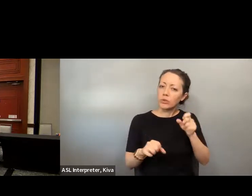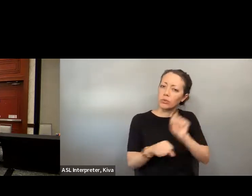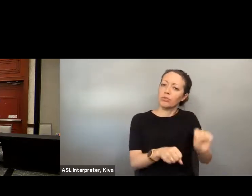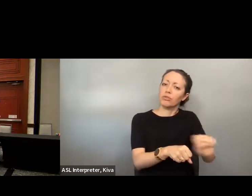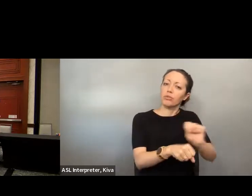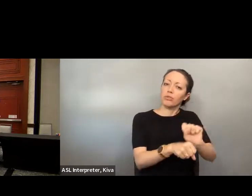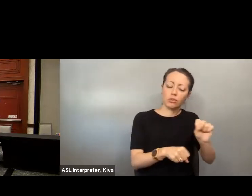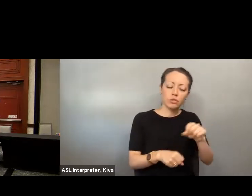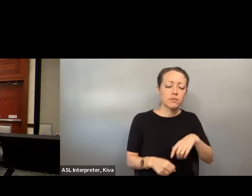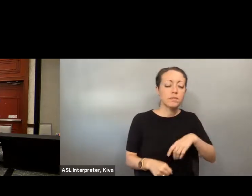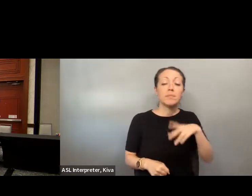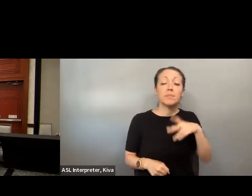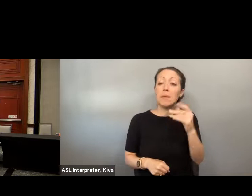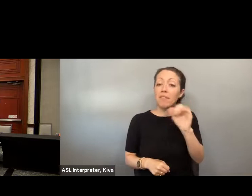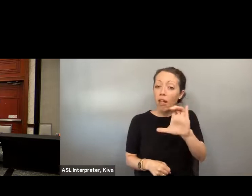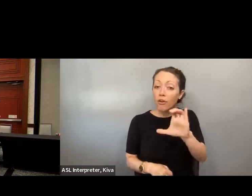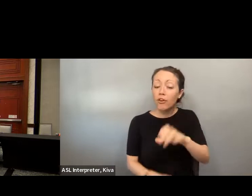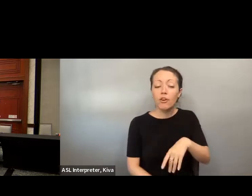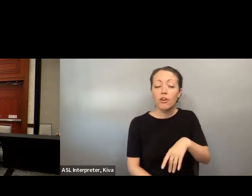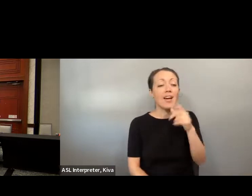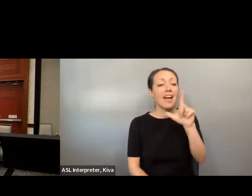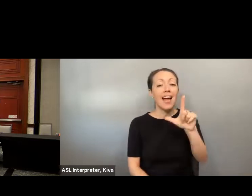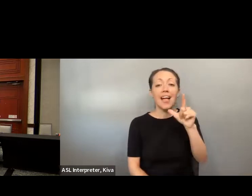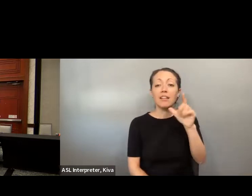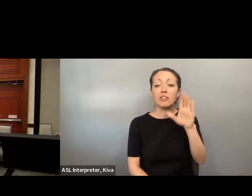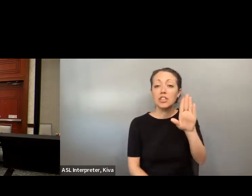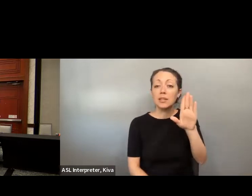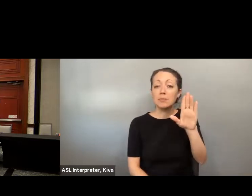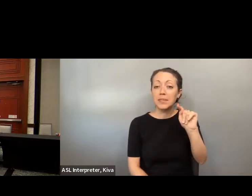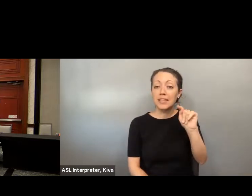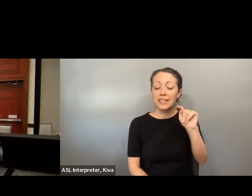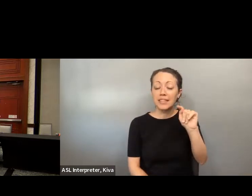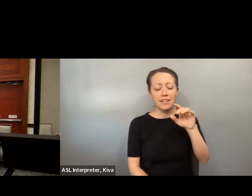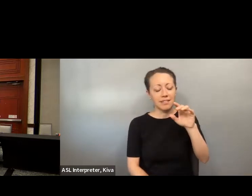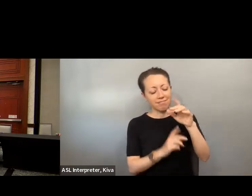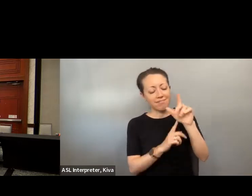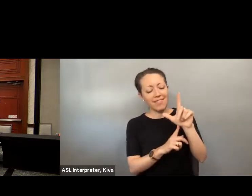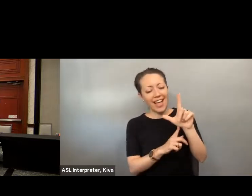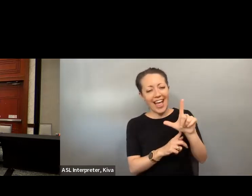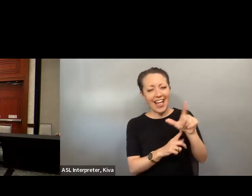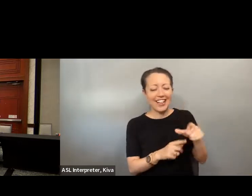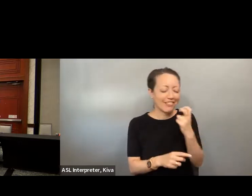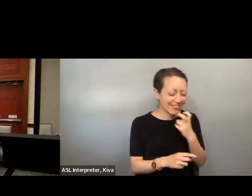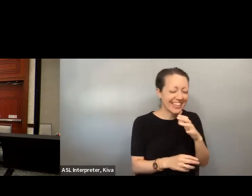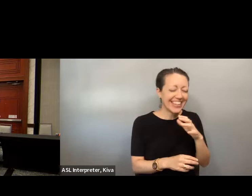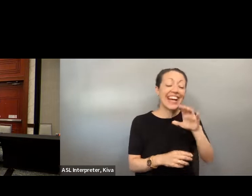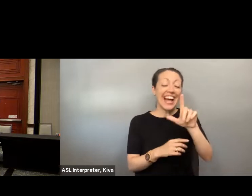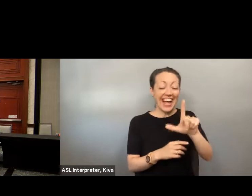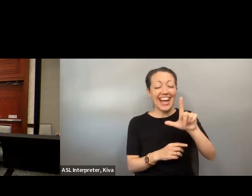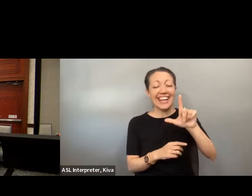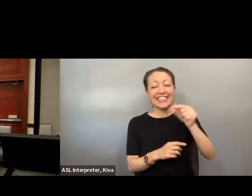just pointed out running for office. However, there continues to be a lot of systemic barriers, including ableism and other challenges to people with disability being fully engaged, in the political process. fully engaged in the political process. Also, people of Also people of color and people who are in the Lgd. color and people